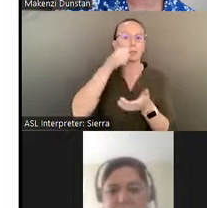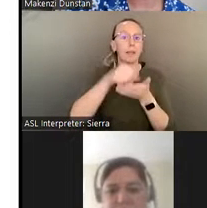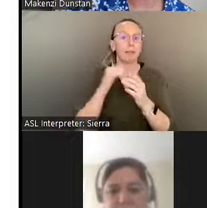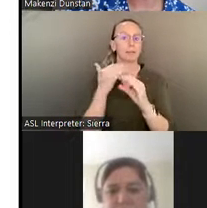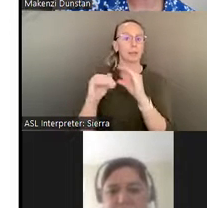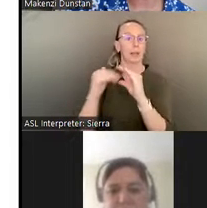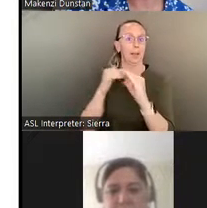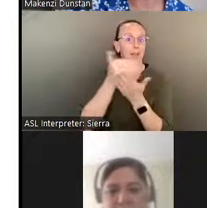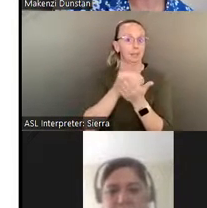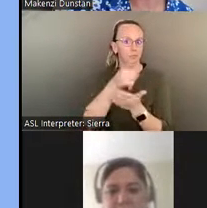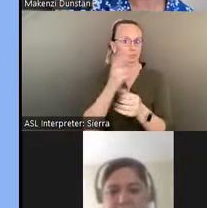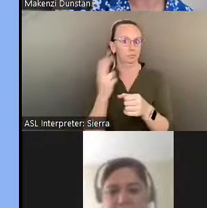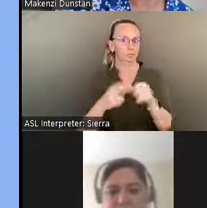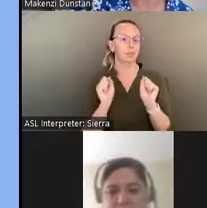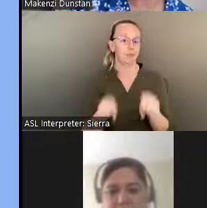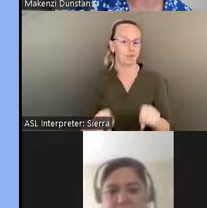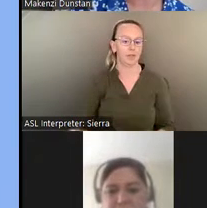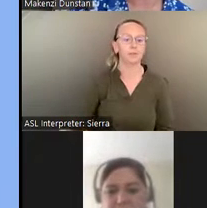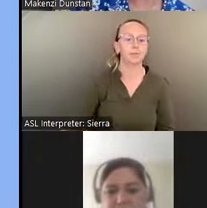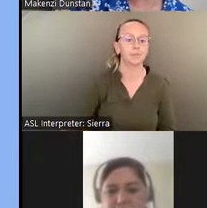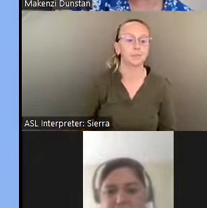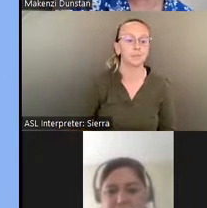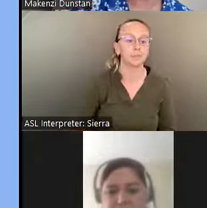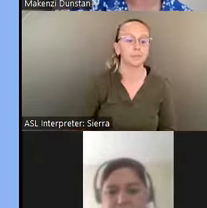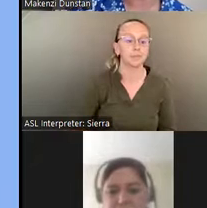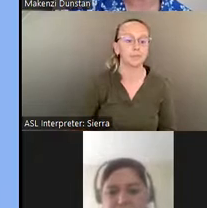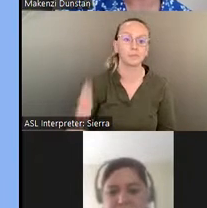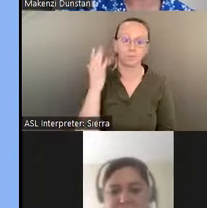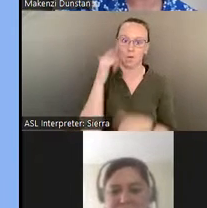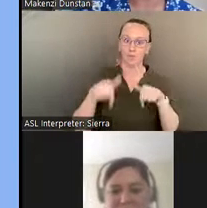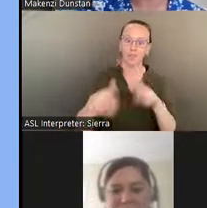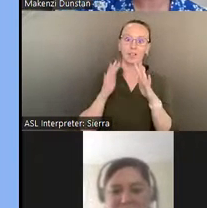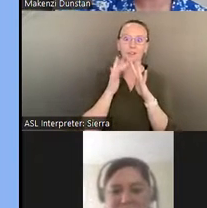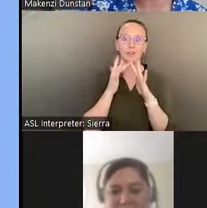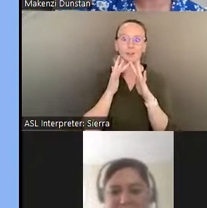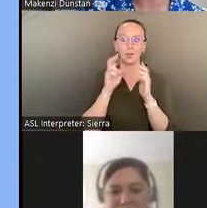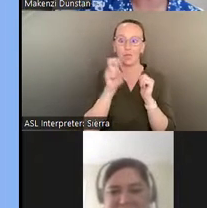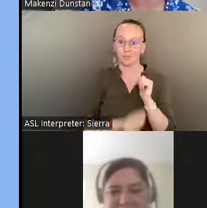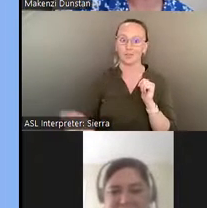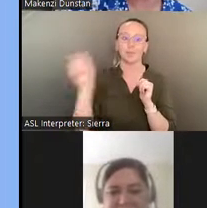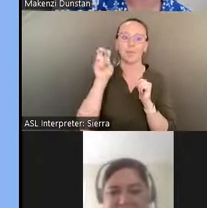So because this is a virtual road trip, I'd like to set the stage and offer a few travel